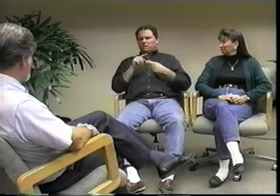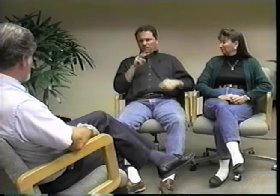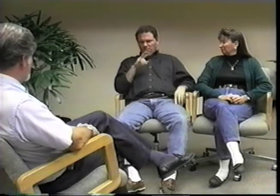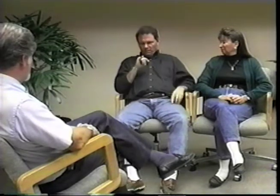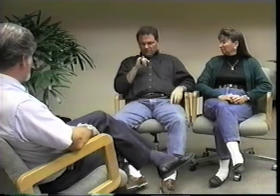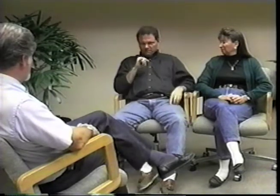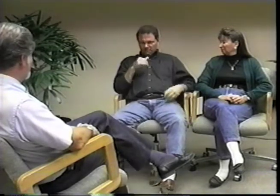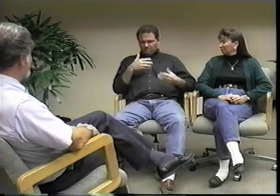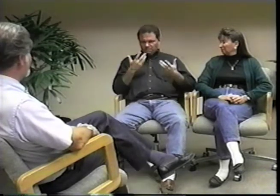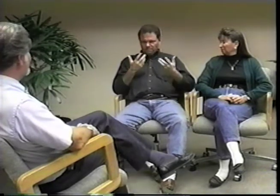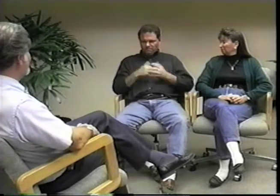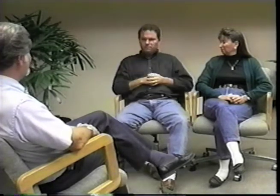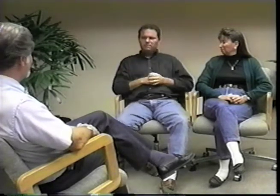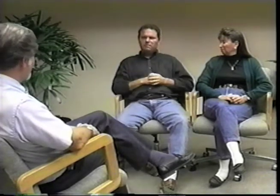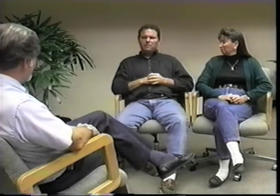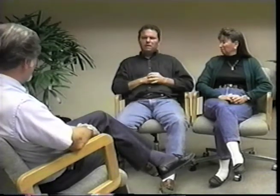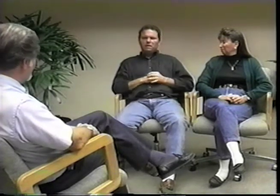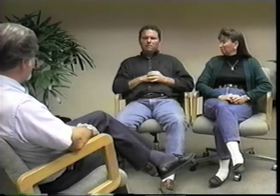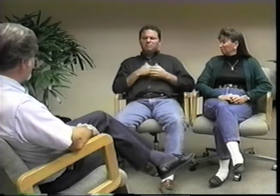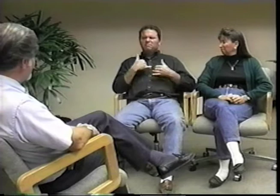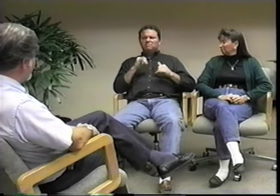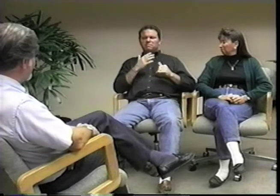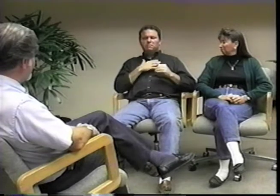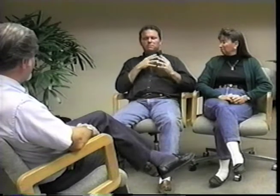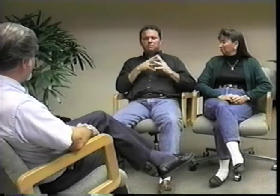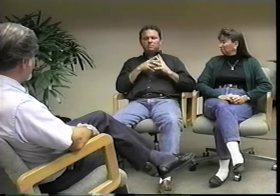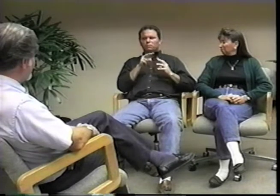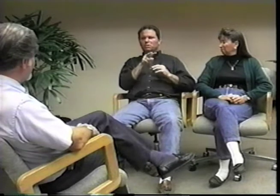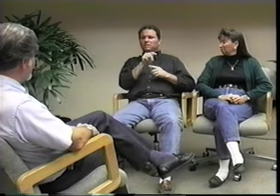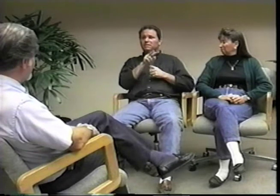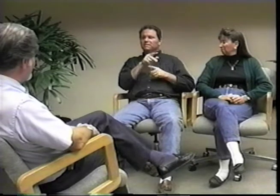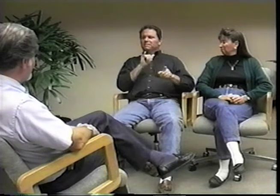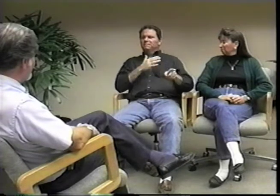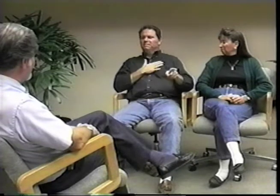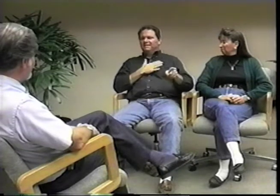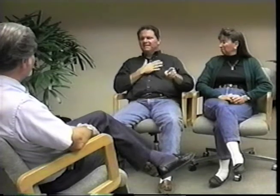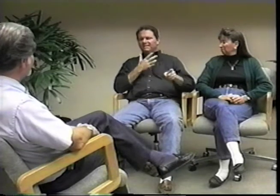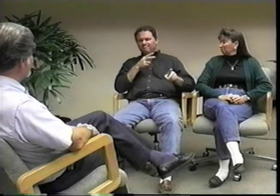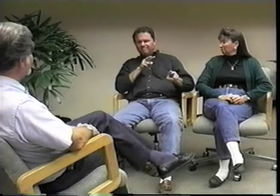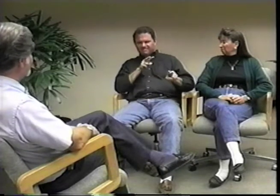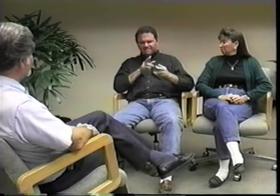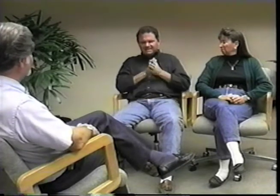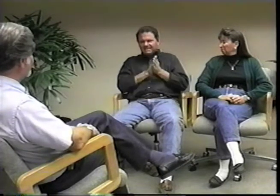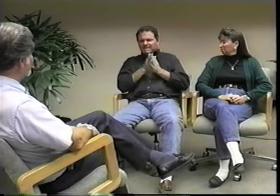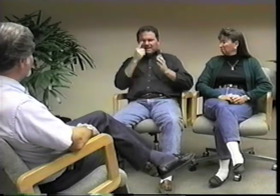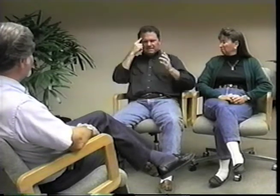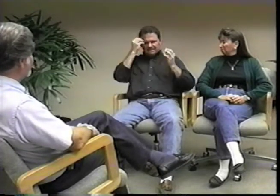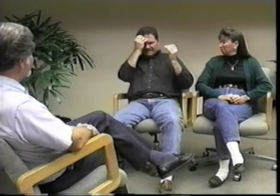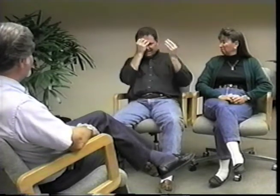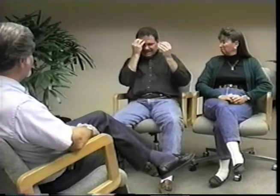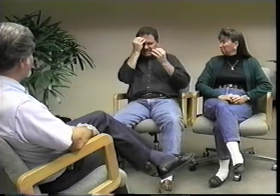Now I really love to watch football on TV